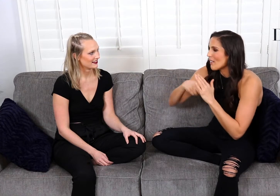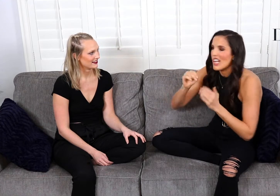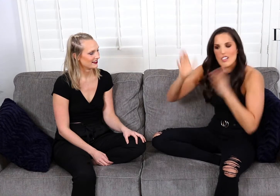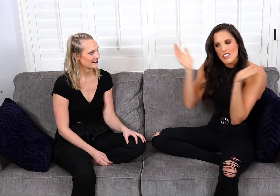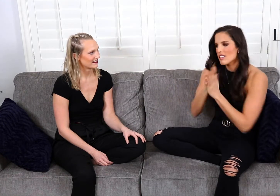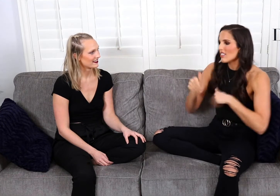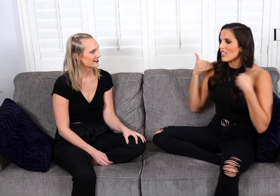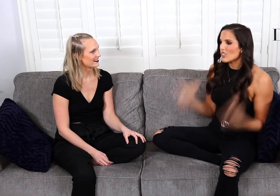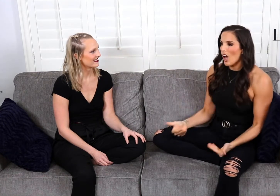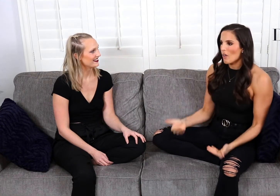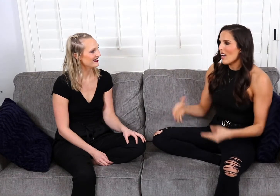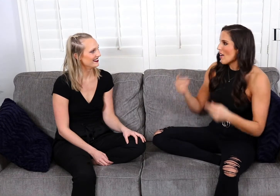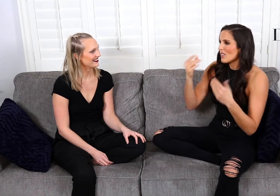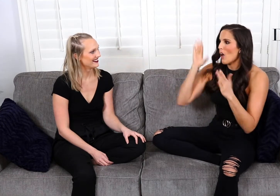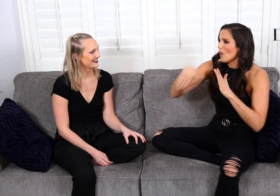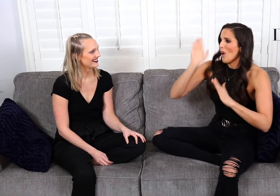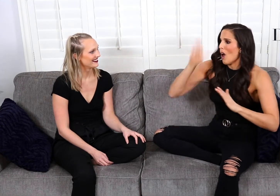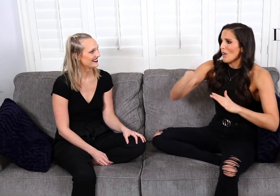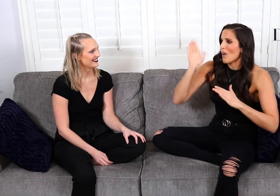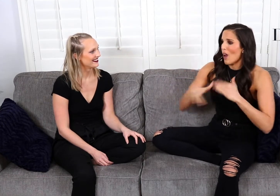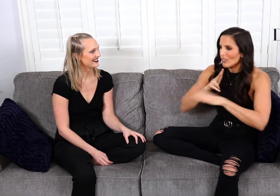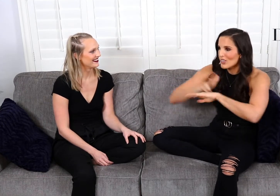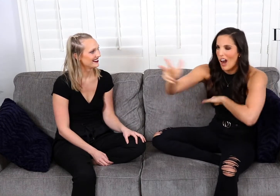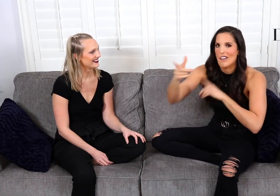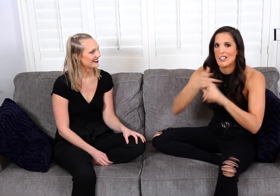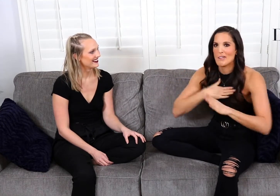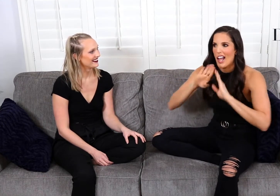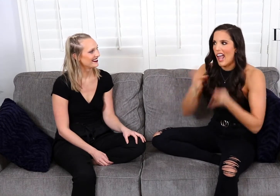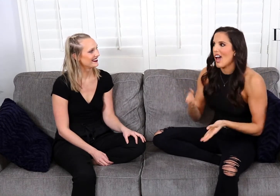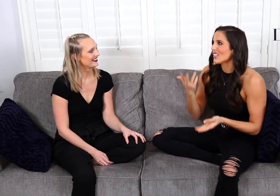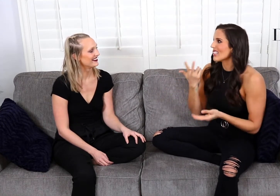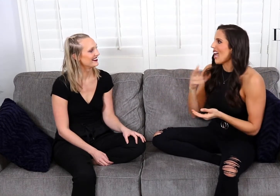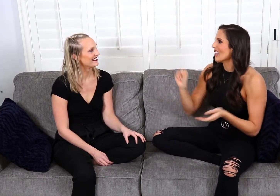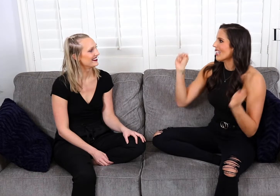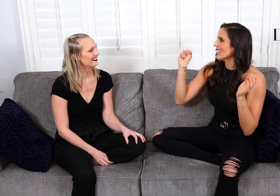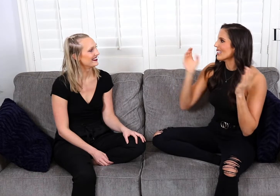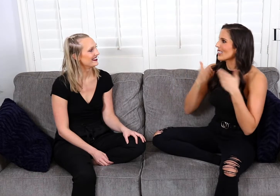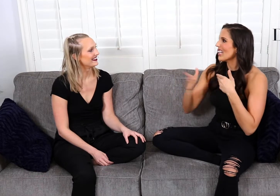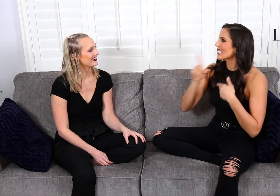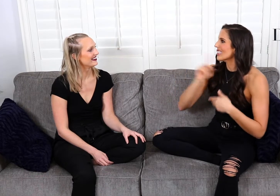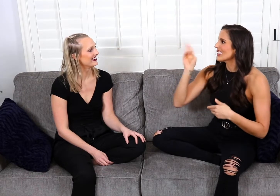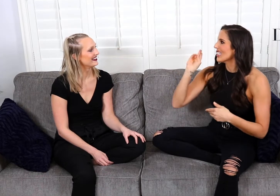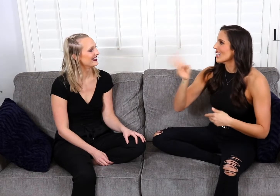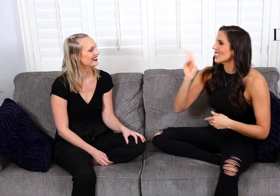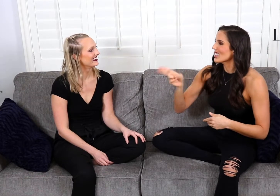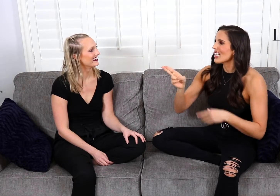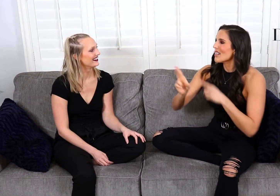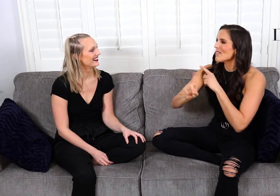and I was like, “Okay, let's go! Let’s go! Go! Go!” and we drove away to my house and the rest is history.